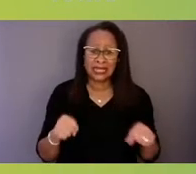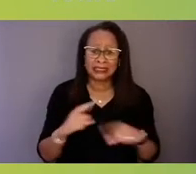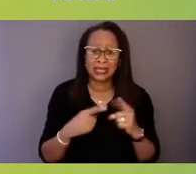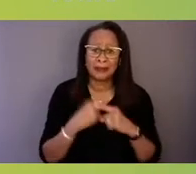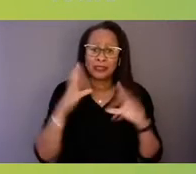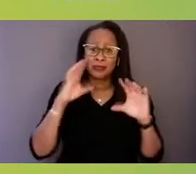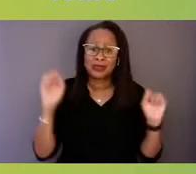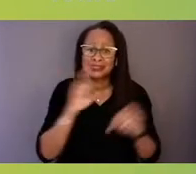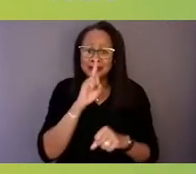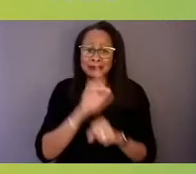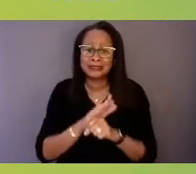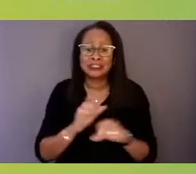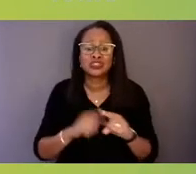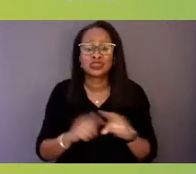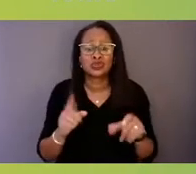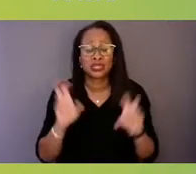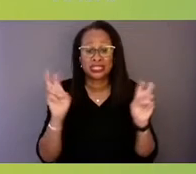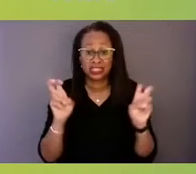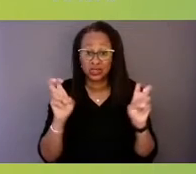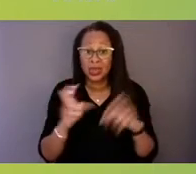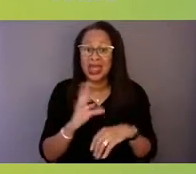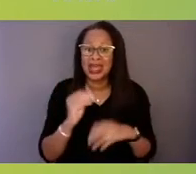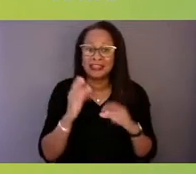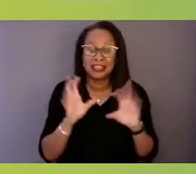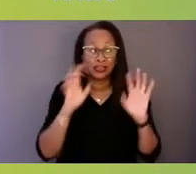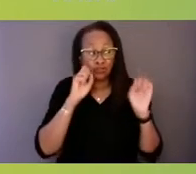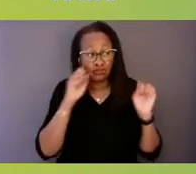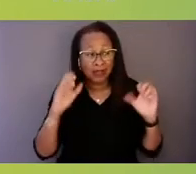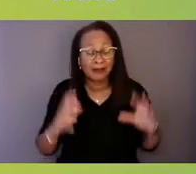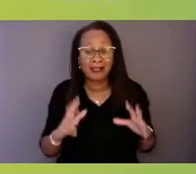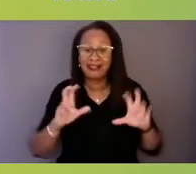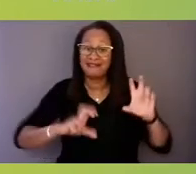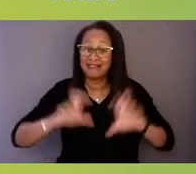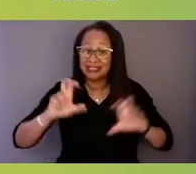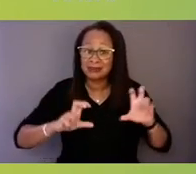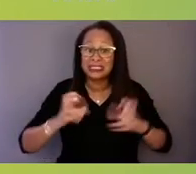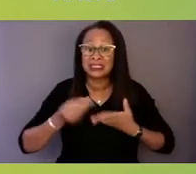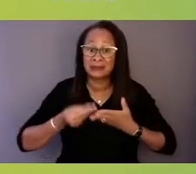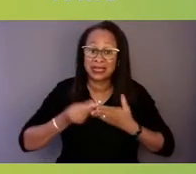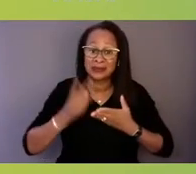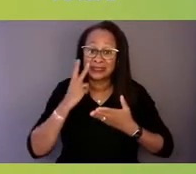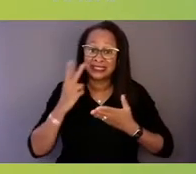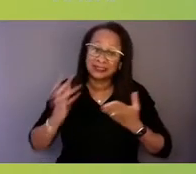and the incredible investments that he has proposed in the '23 budget.